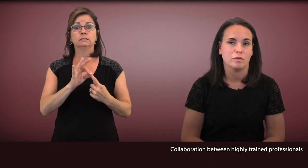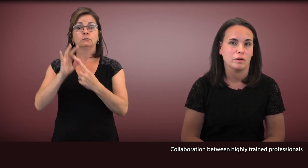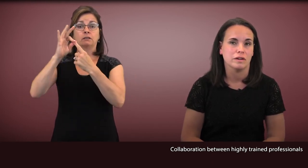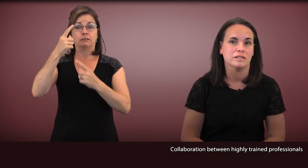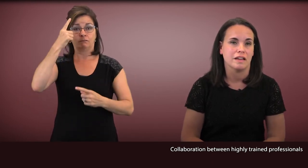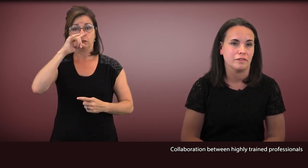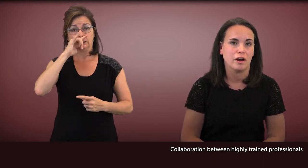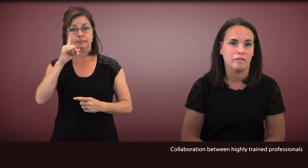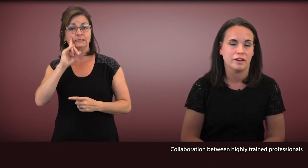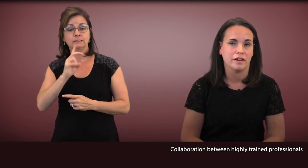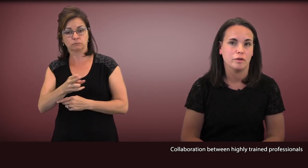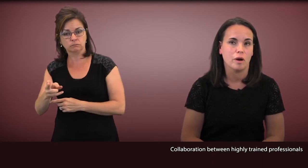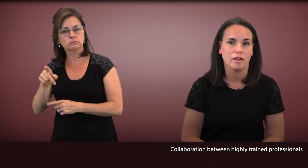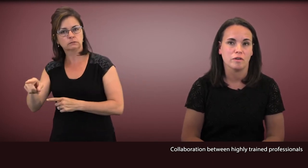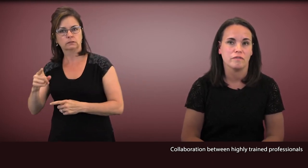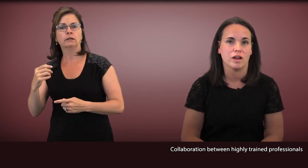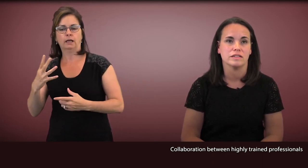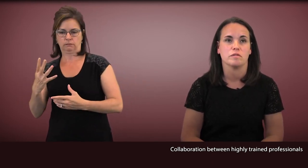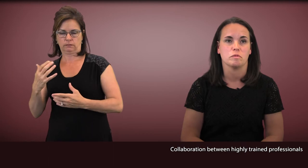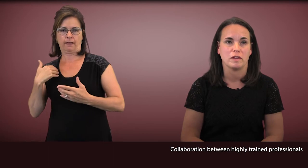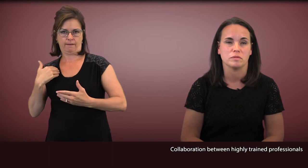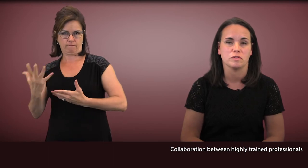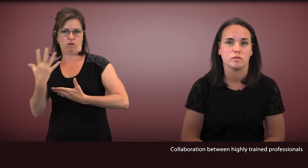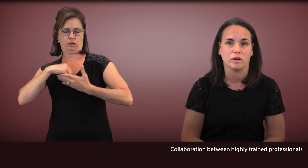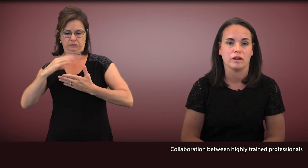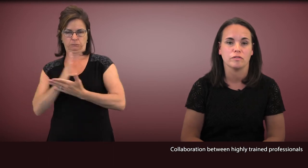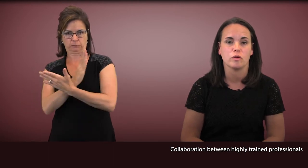who are deaf and hard of hearing, who also have an autism spectrum disorder.